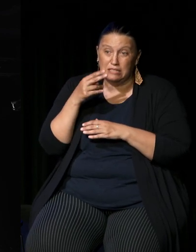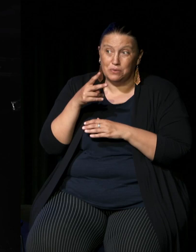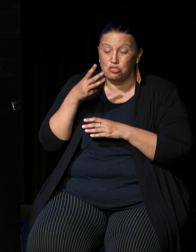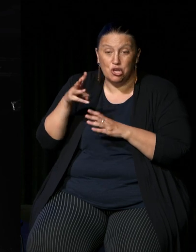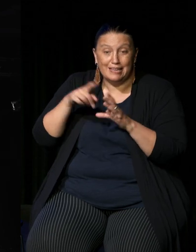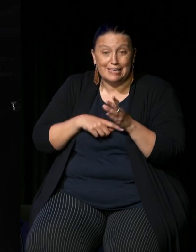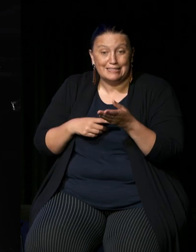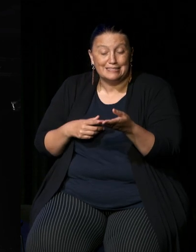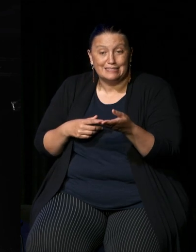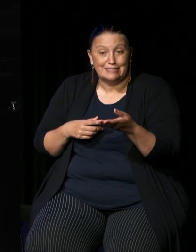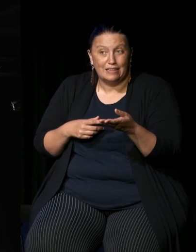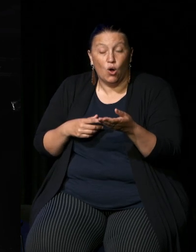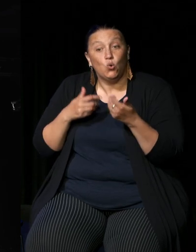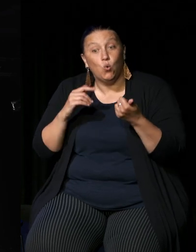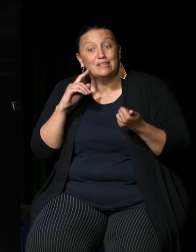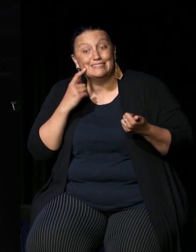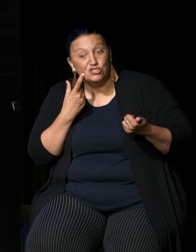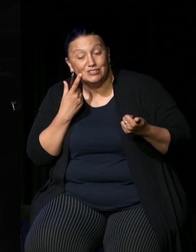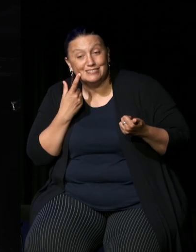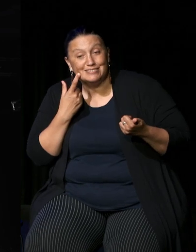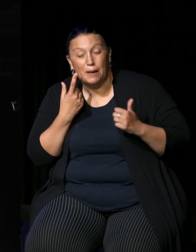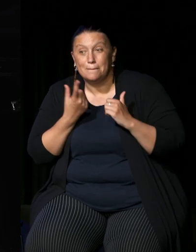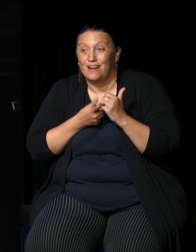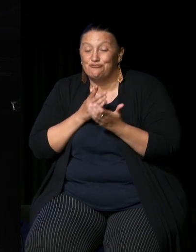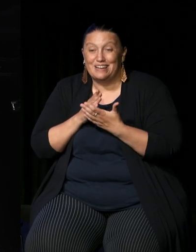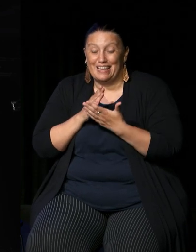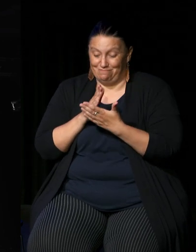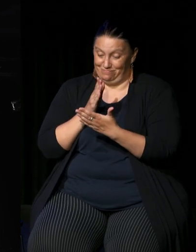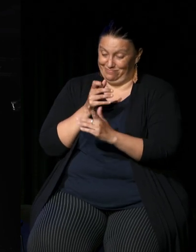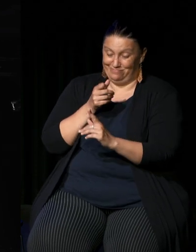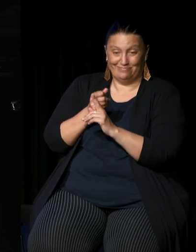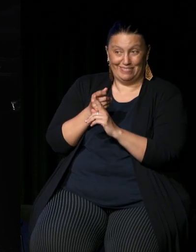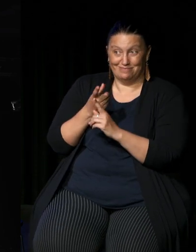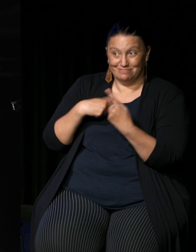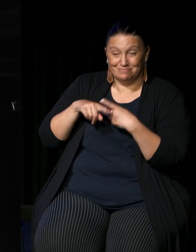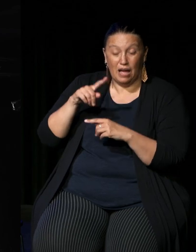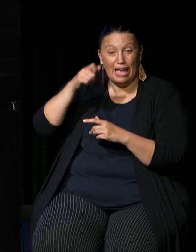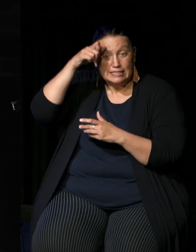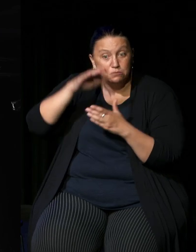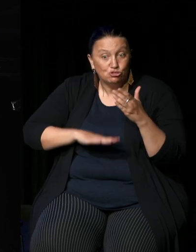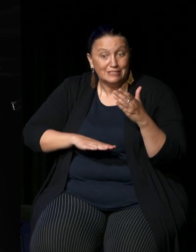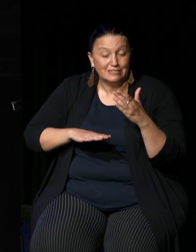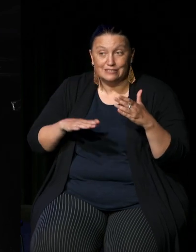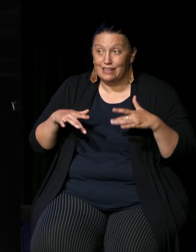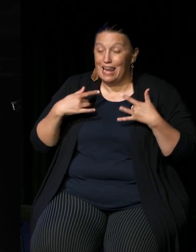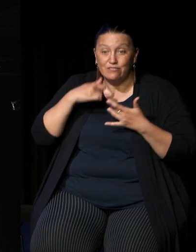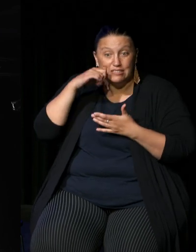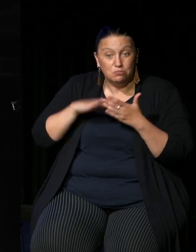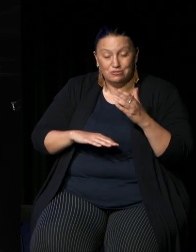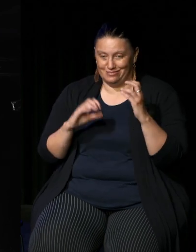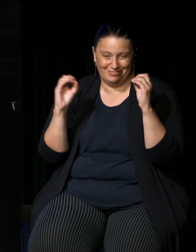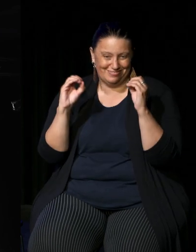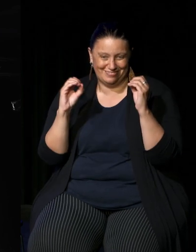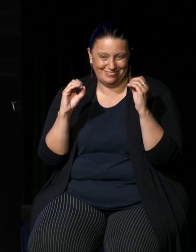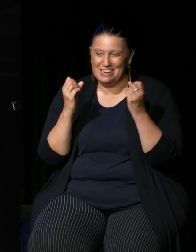that have had good intentions but haven't had the expertise or lived experience of Aboriginal people